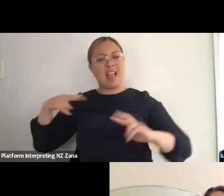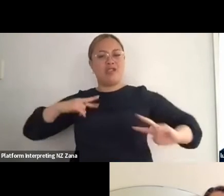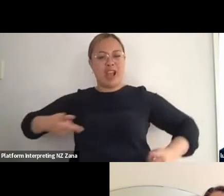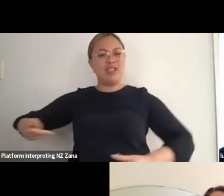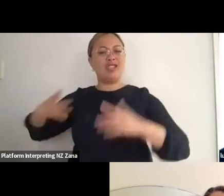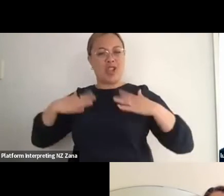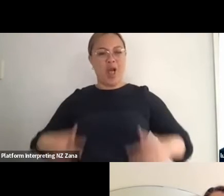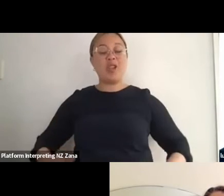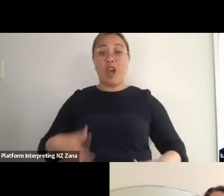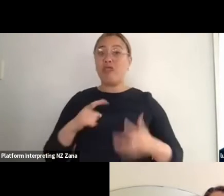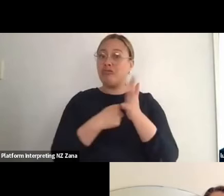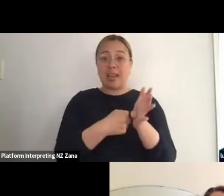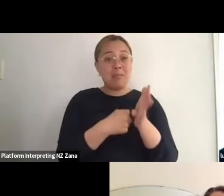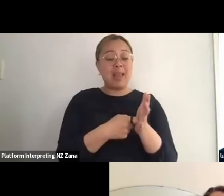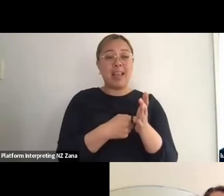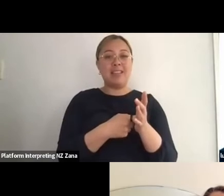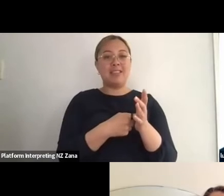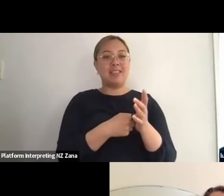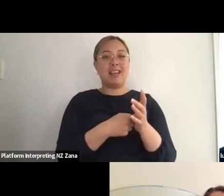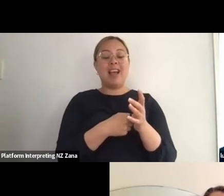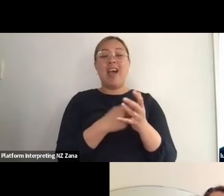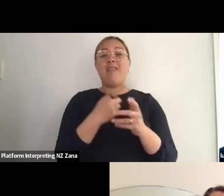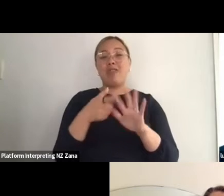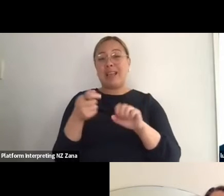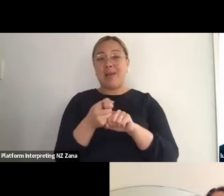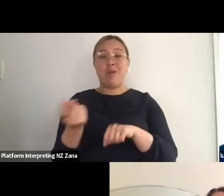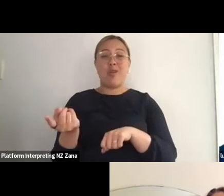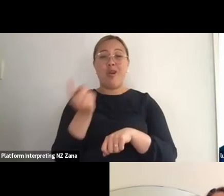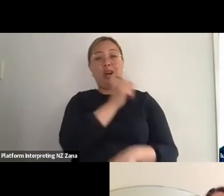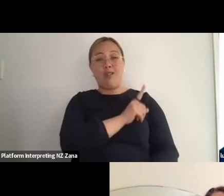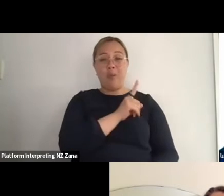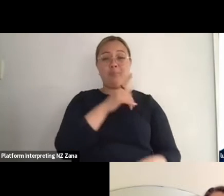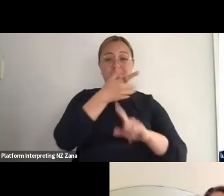walking backstage in an Elvis jumpsuit is a pretty- everybody should feel it just once